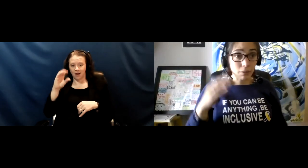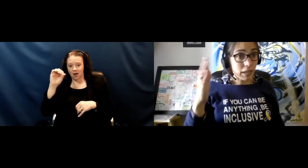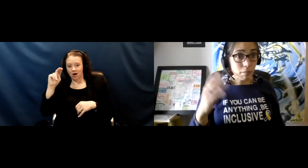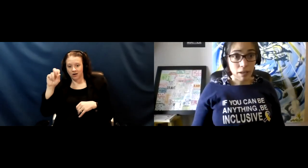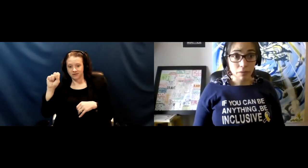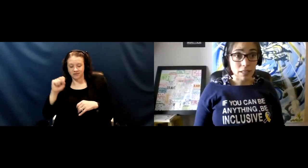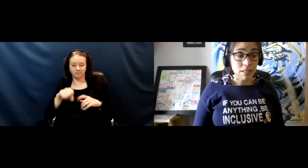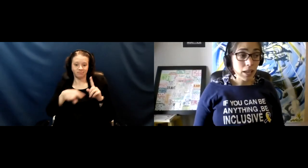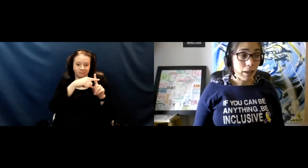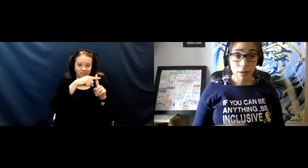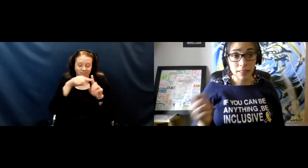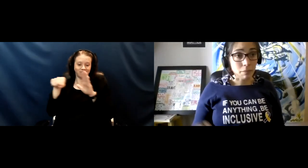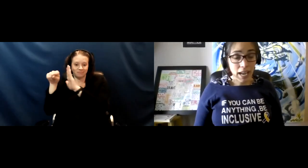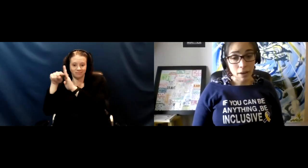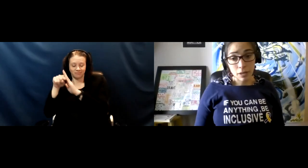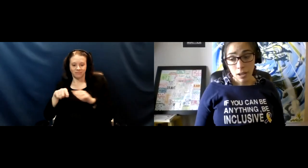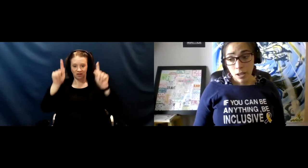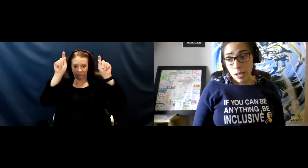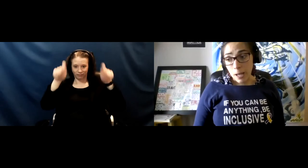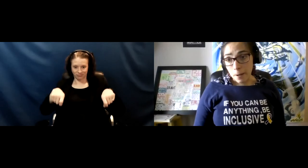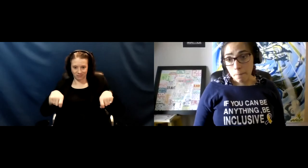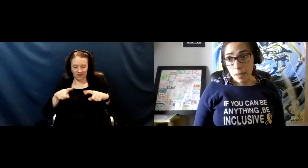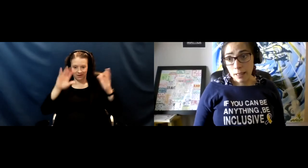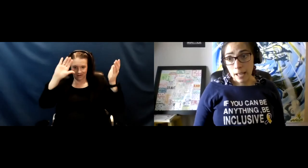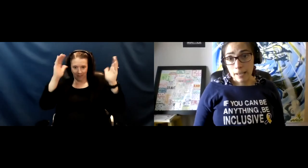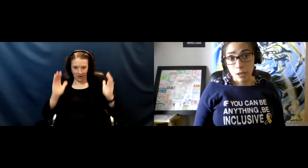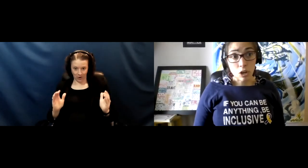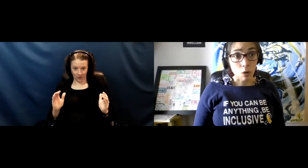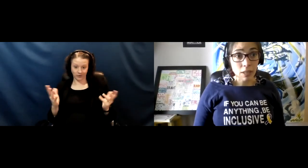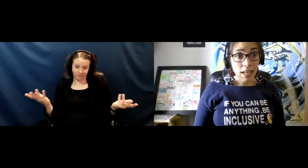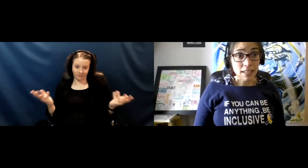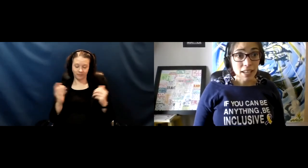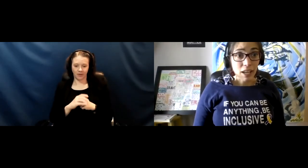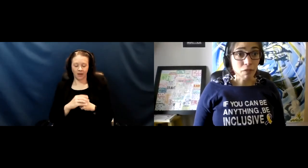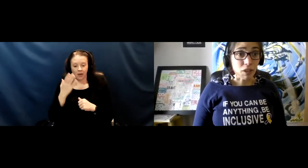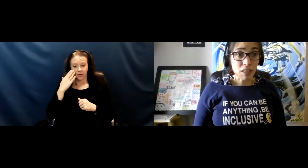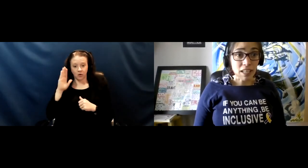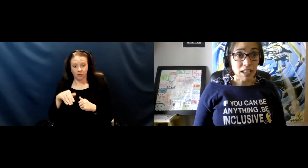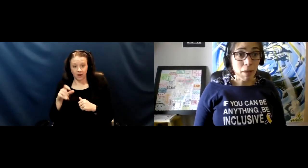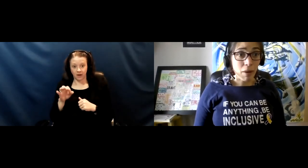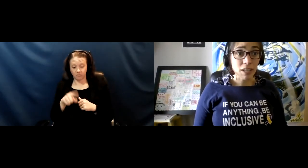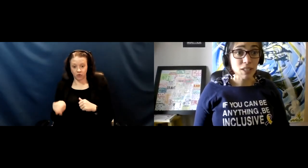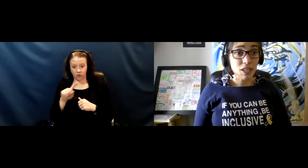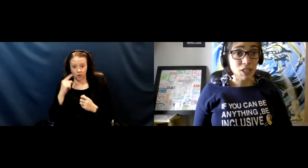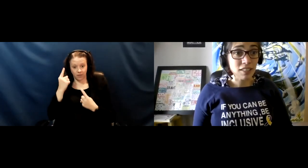write the benefits and write them down. And then that know that if you're thinking about a decision